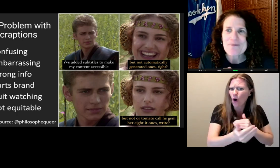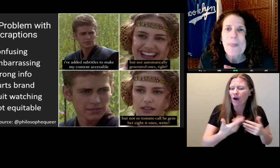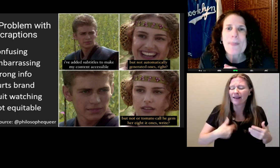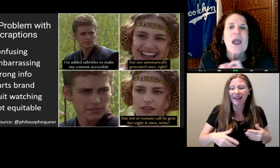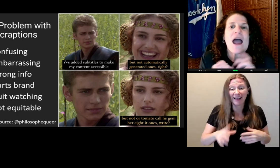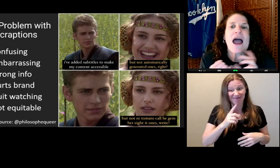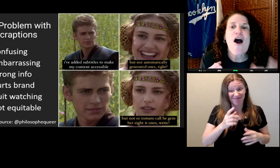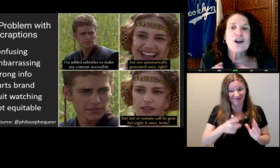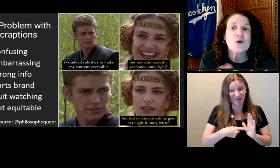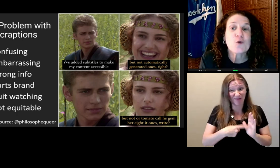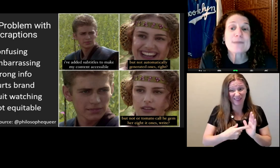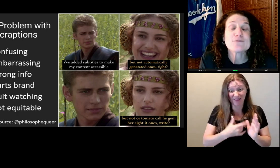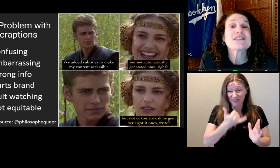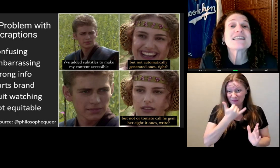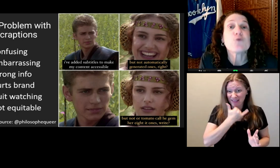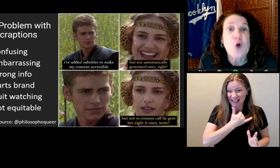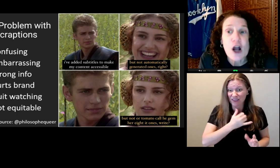Autocraptions give wrong information.